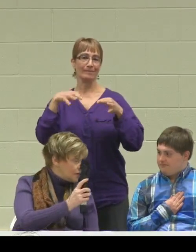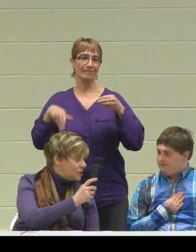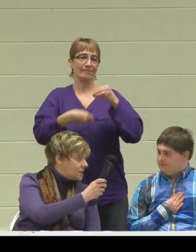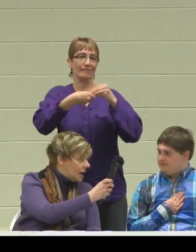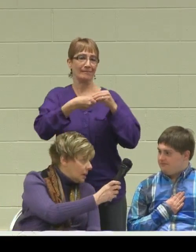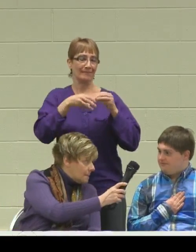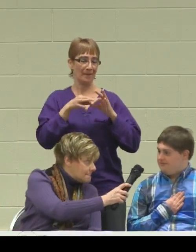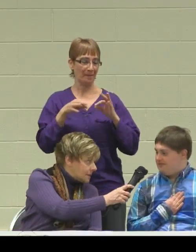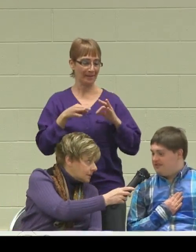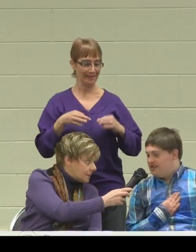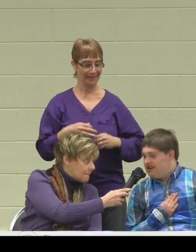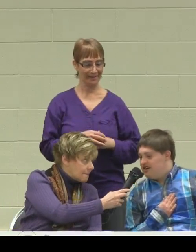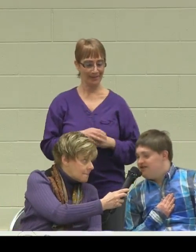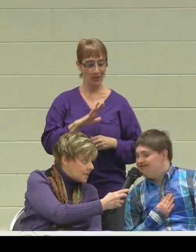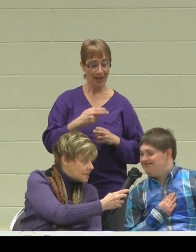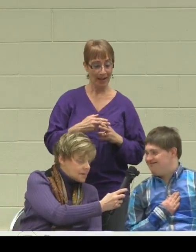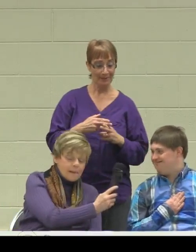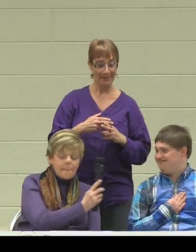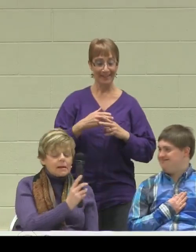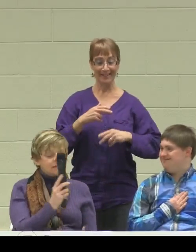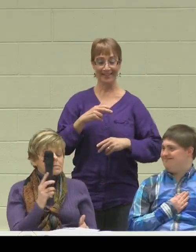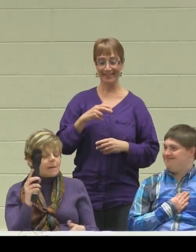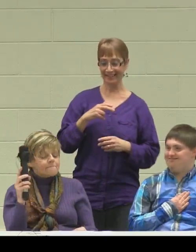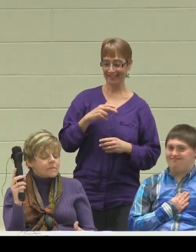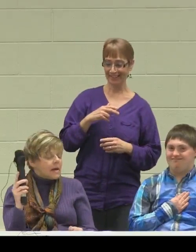Can you say hello? "Hello."